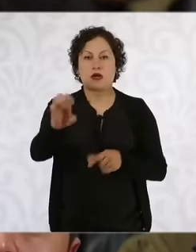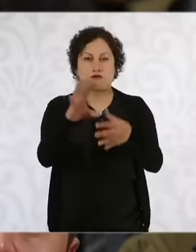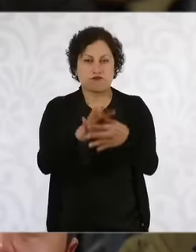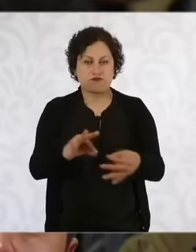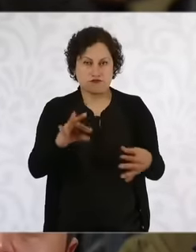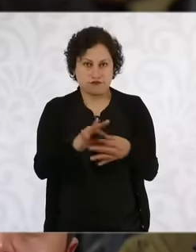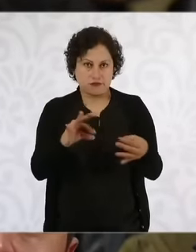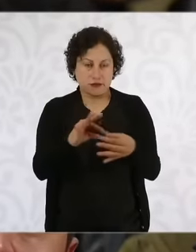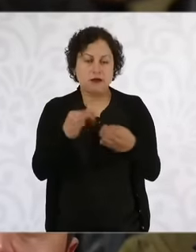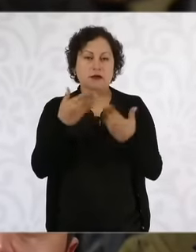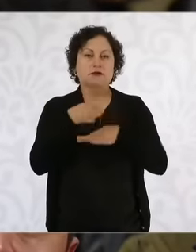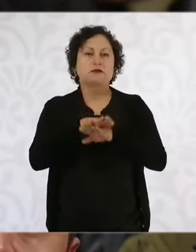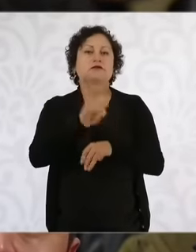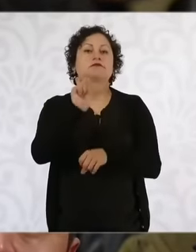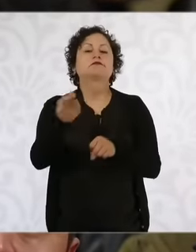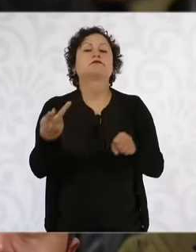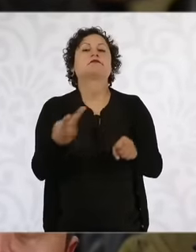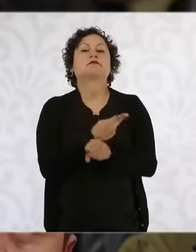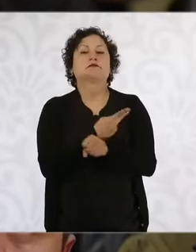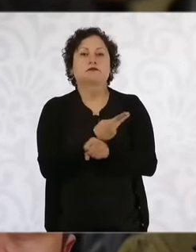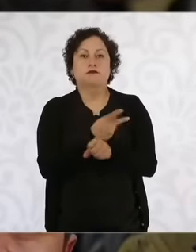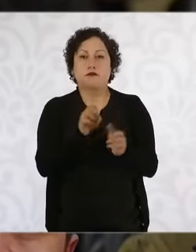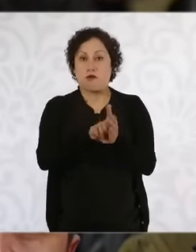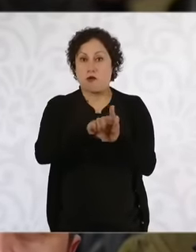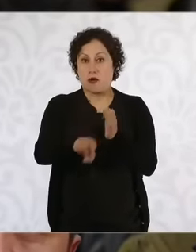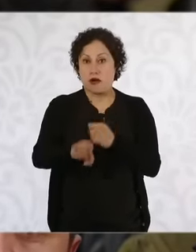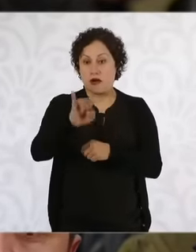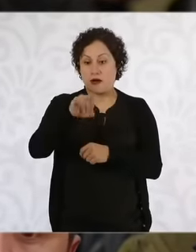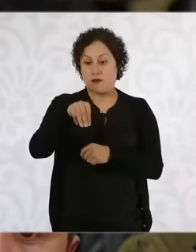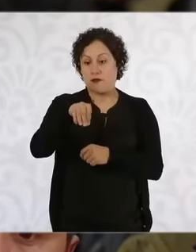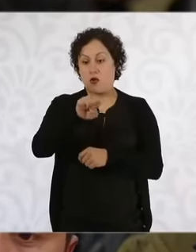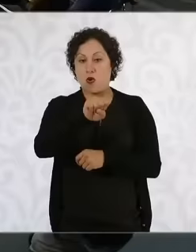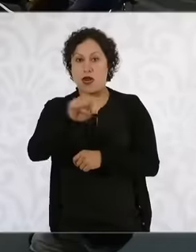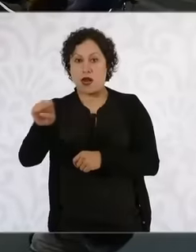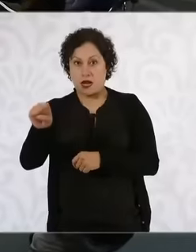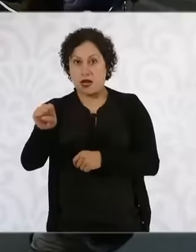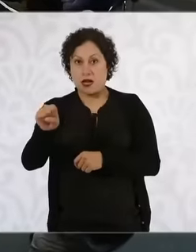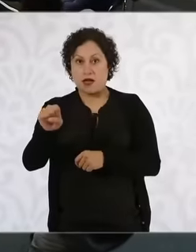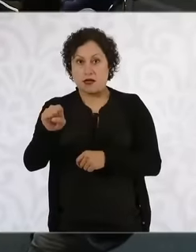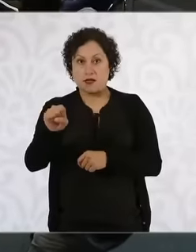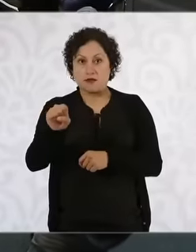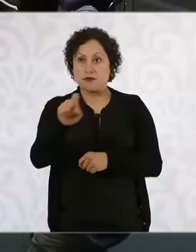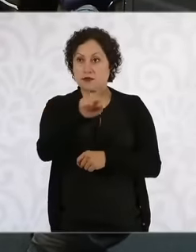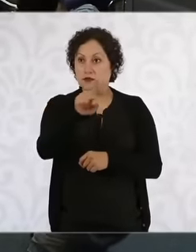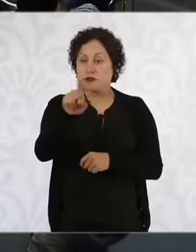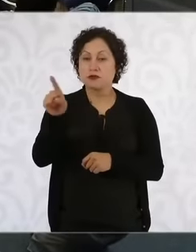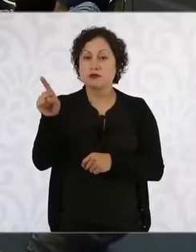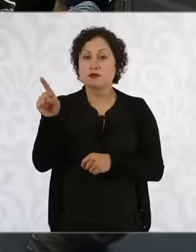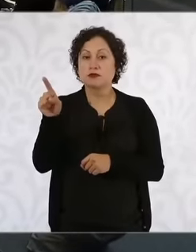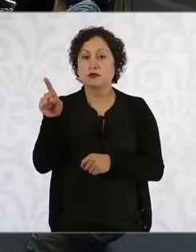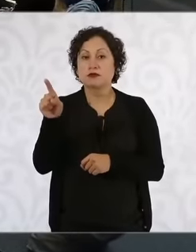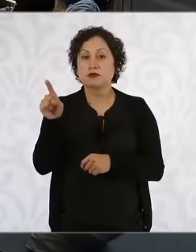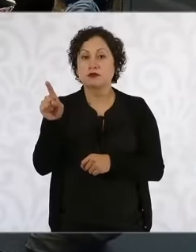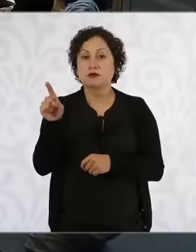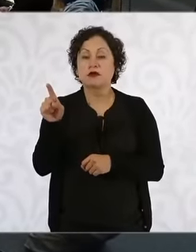the eh In the case of the lims, these are the salaries that the businessmen did not report